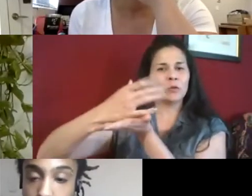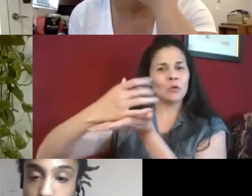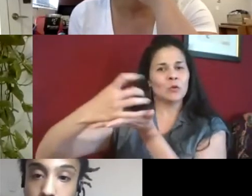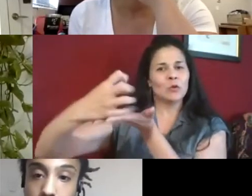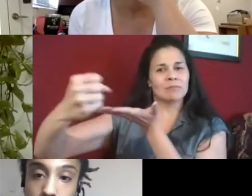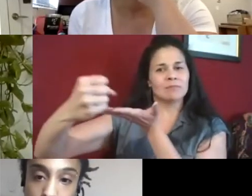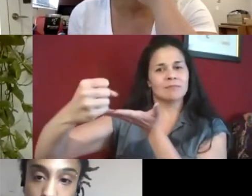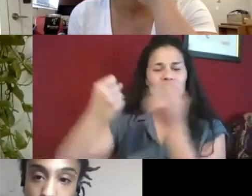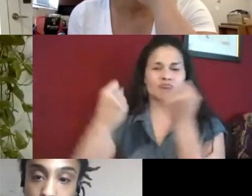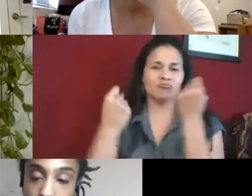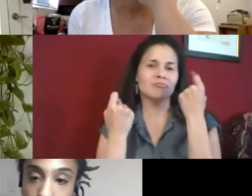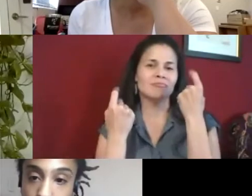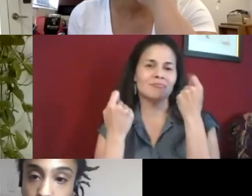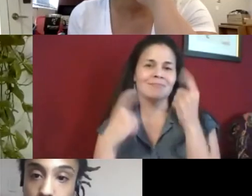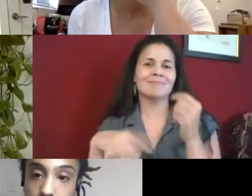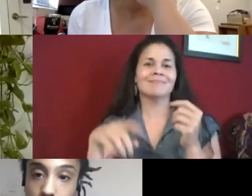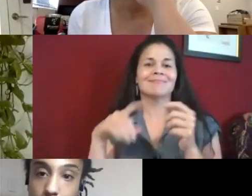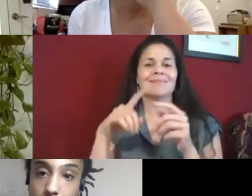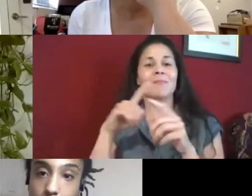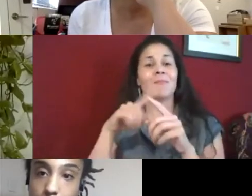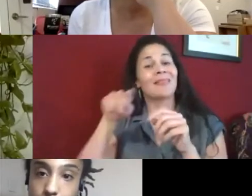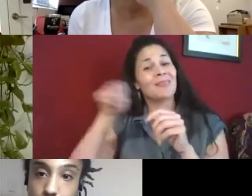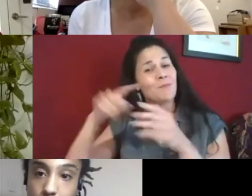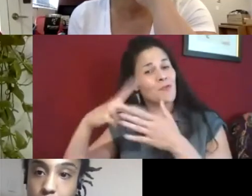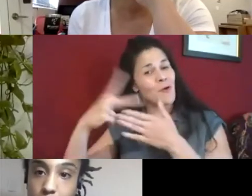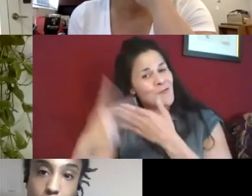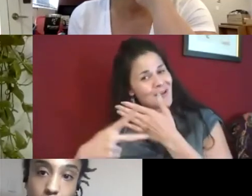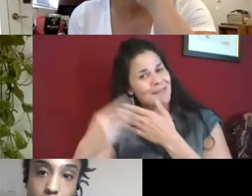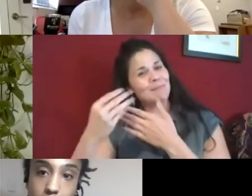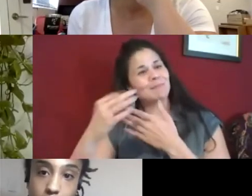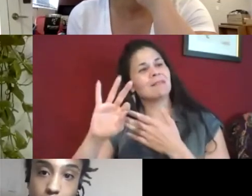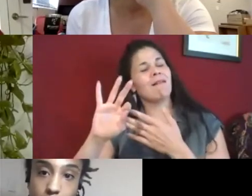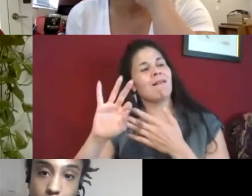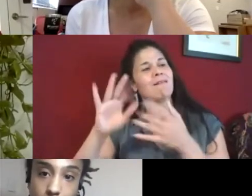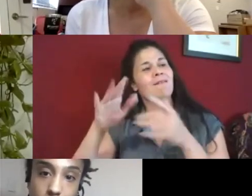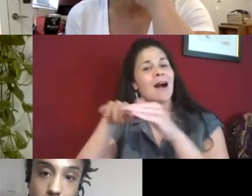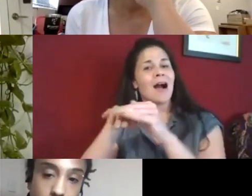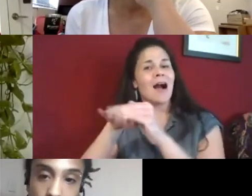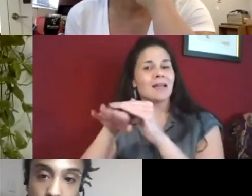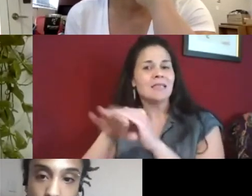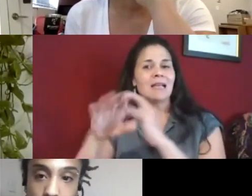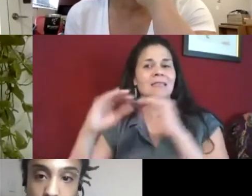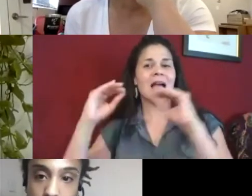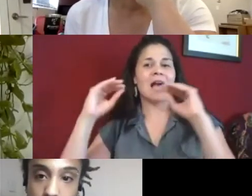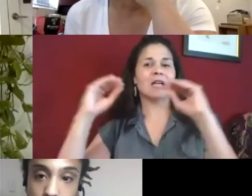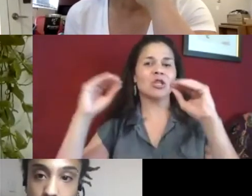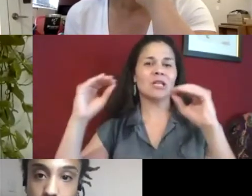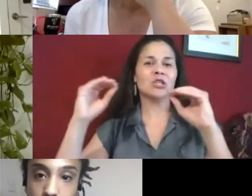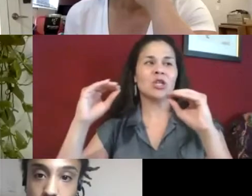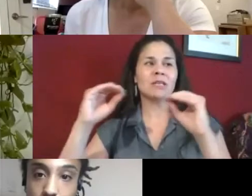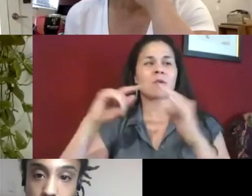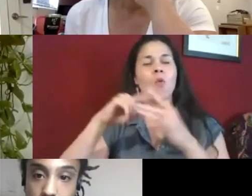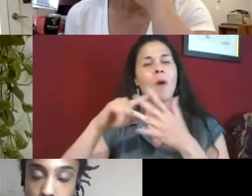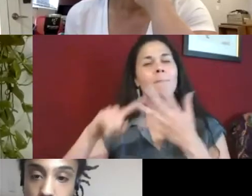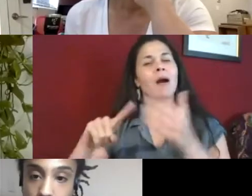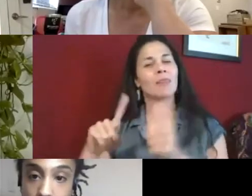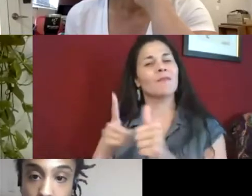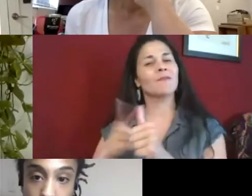because of the financial depletion, it doesn't make sense. The funds of access